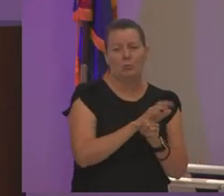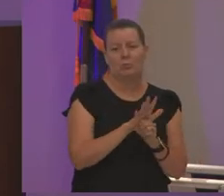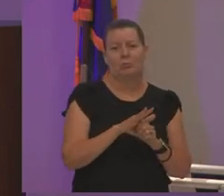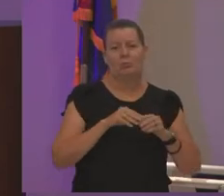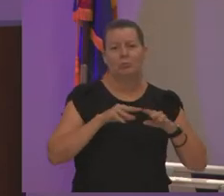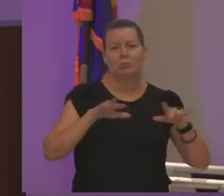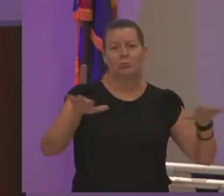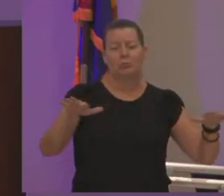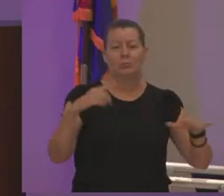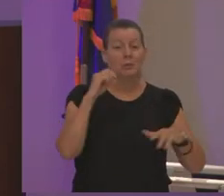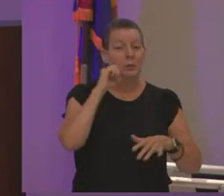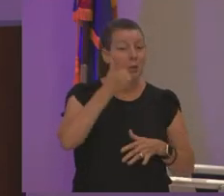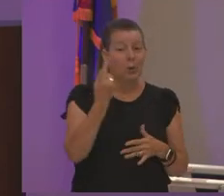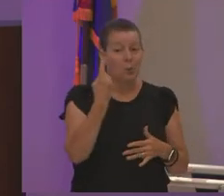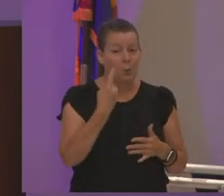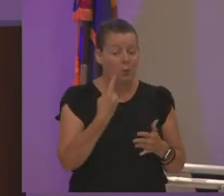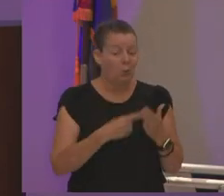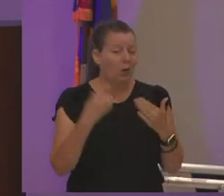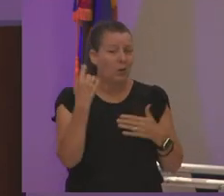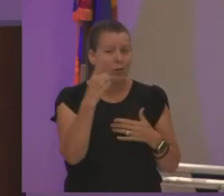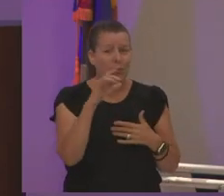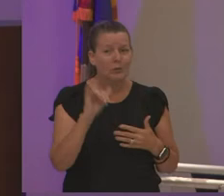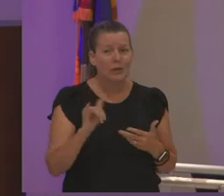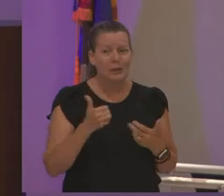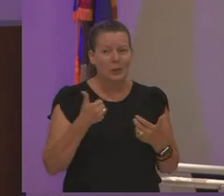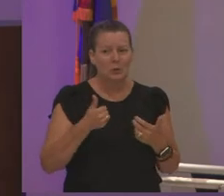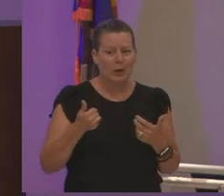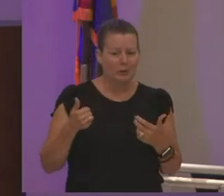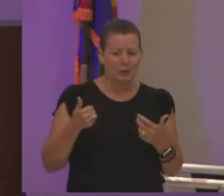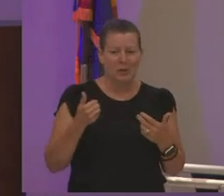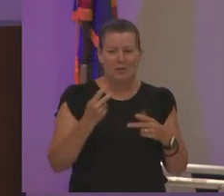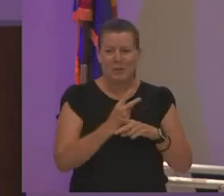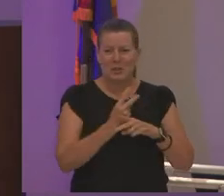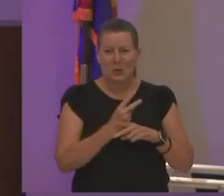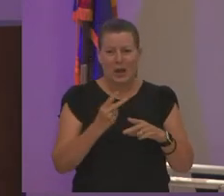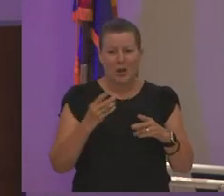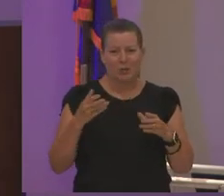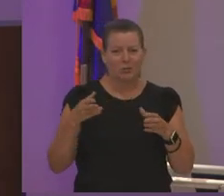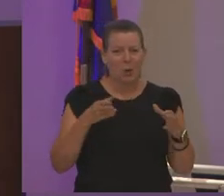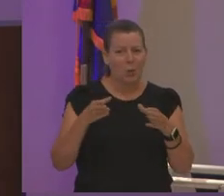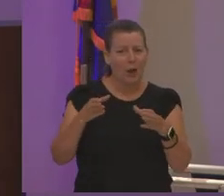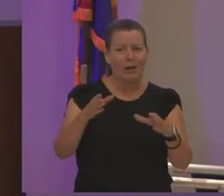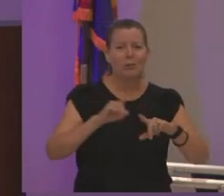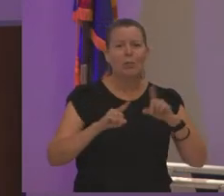look like we're trying to figure out our way but i really really wanted to take just a few minutes